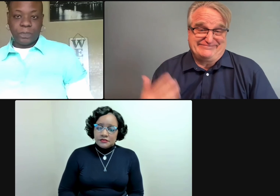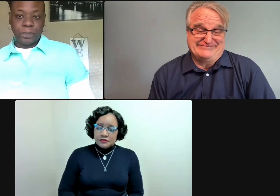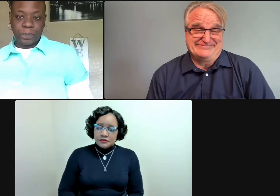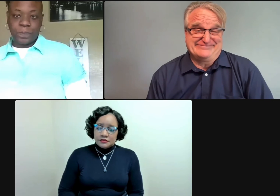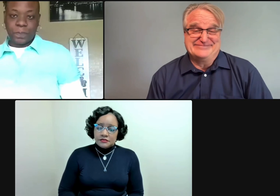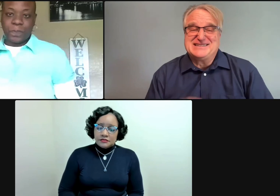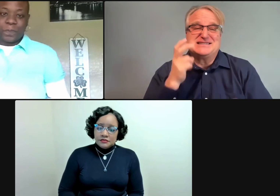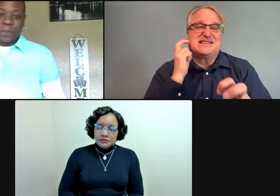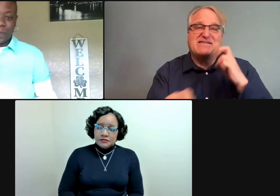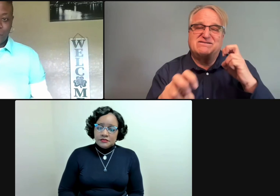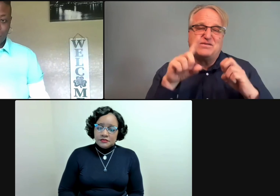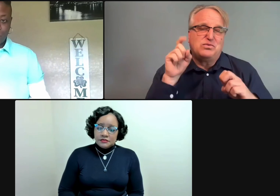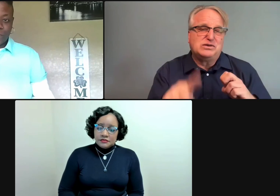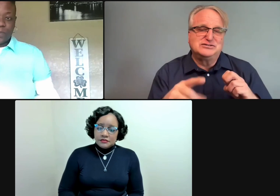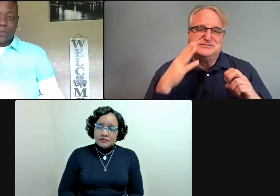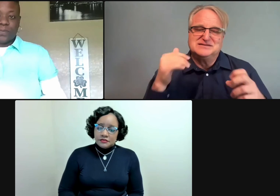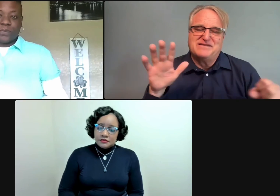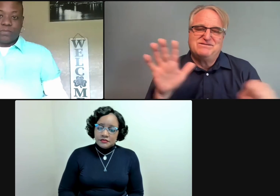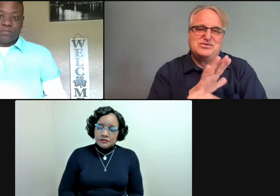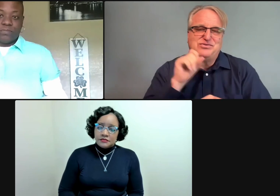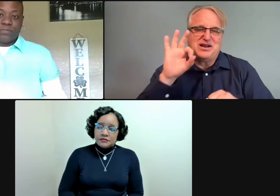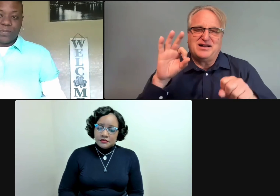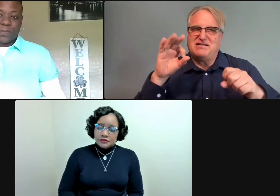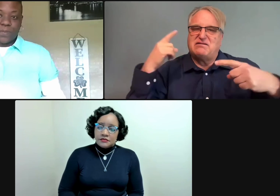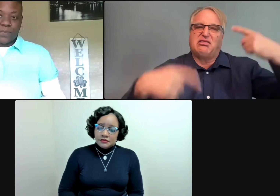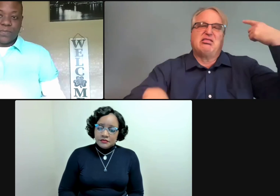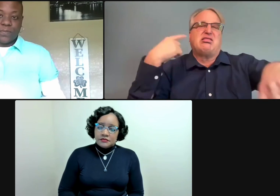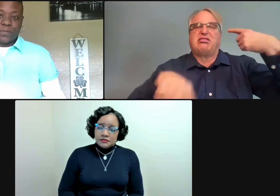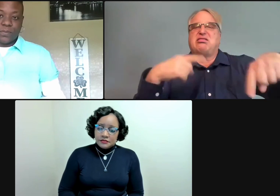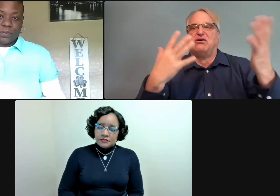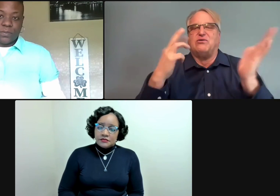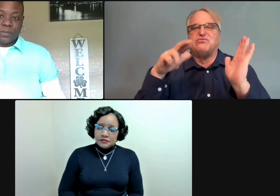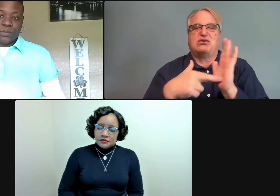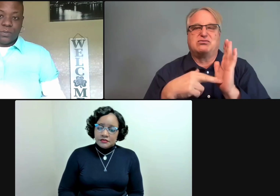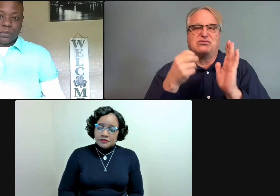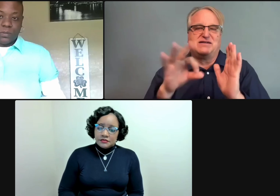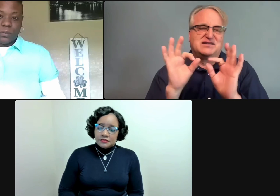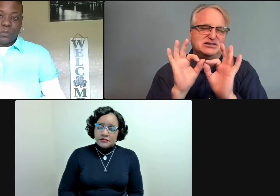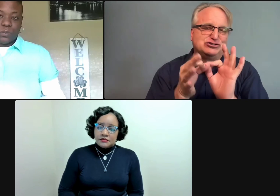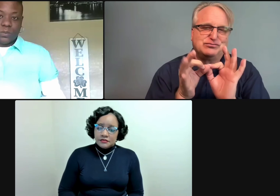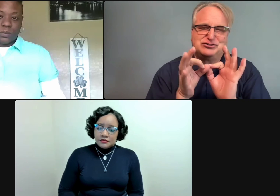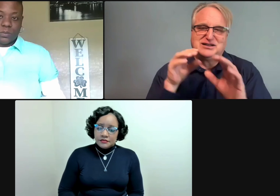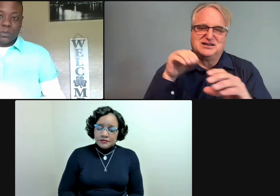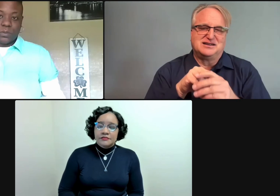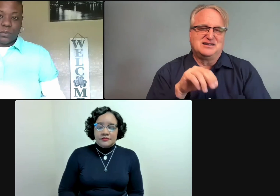I love them for that. I know this discussion is full of controversies.